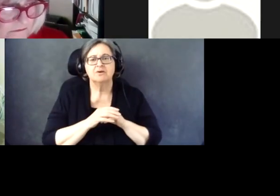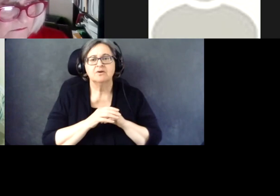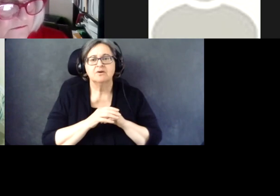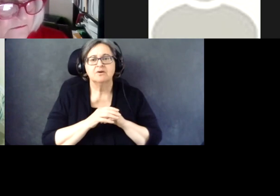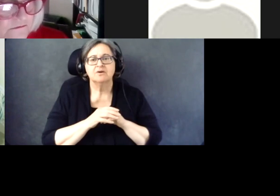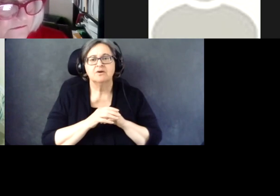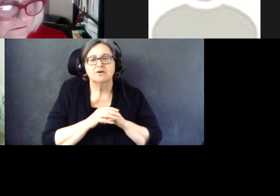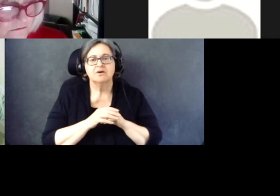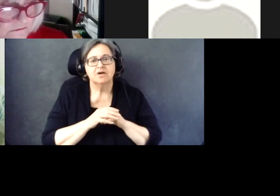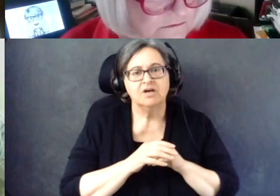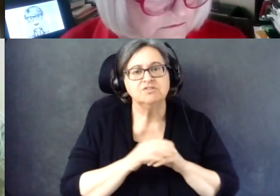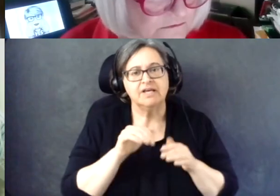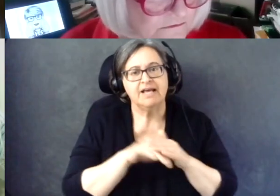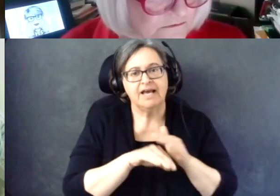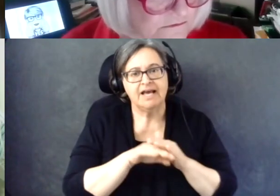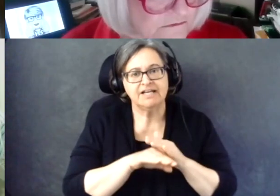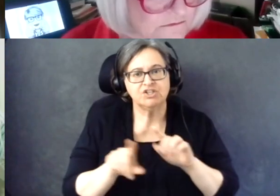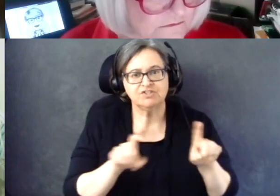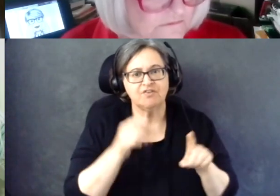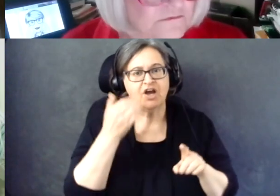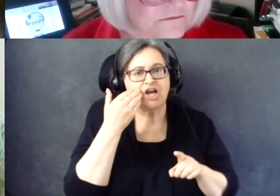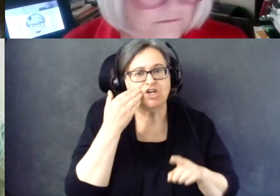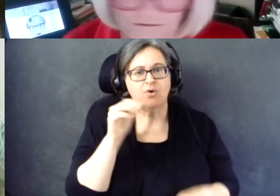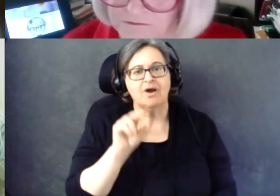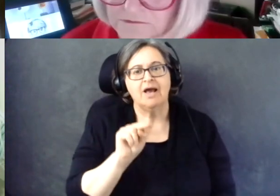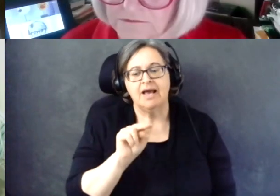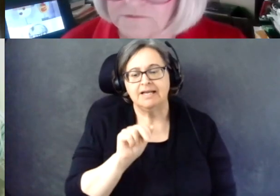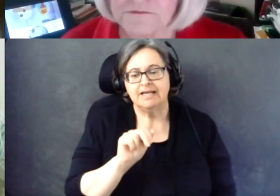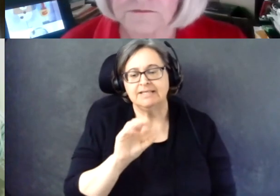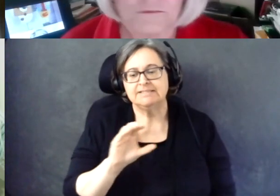I know NACDD sent it out to their list.